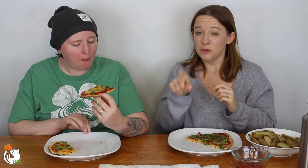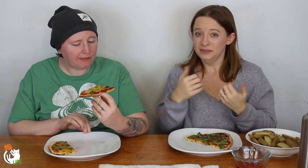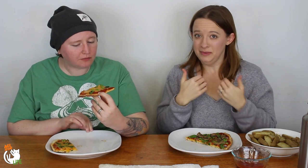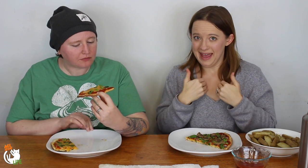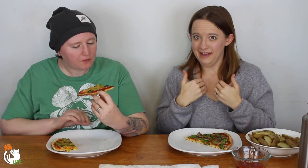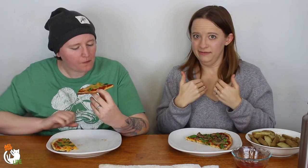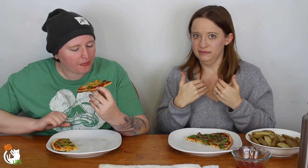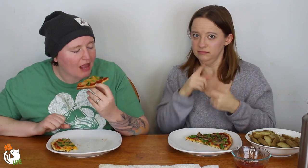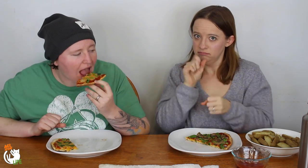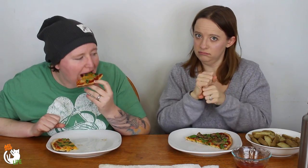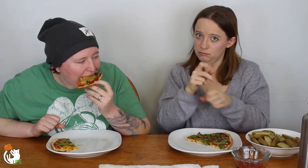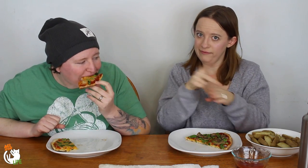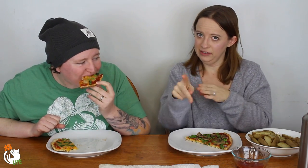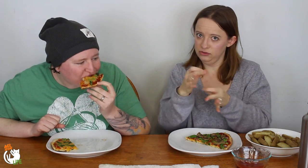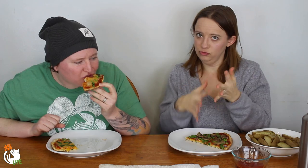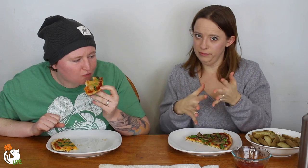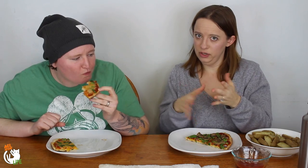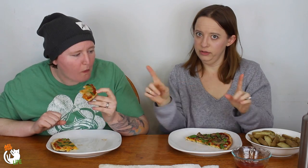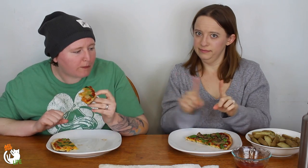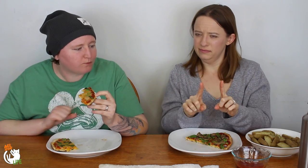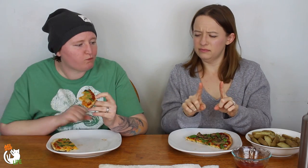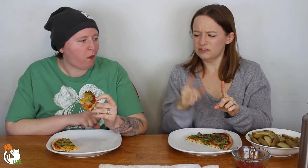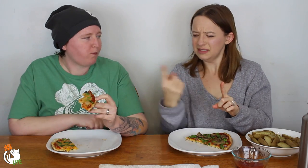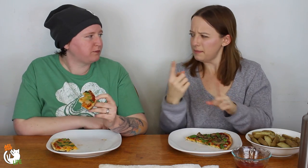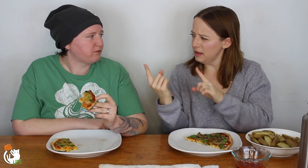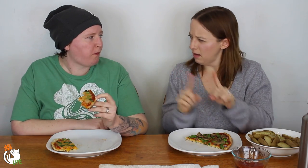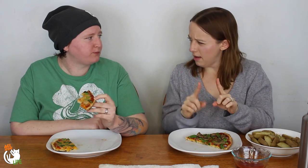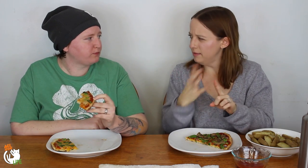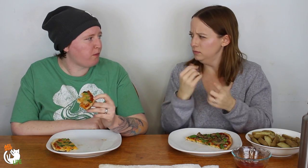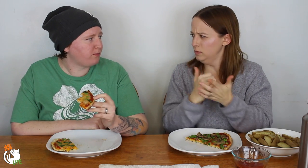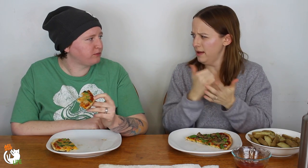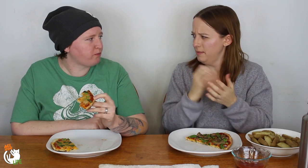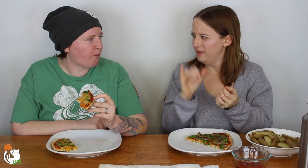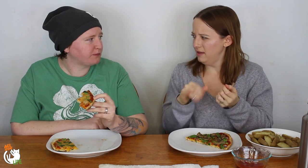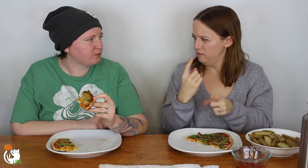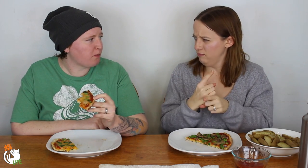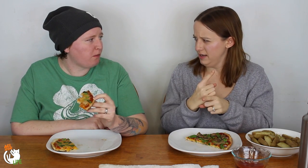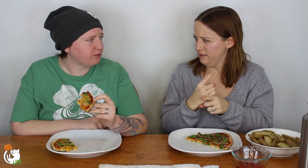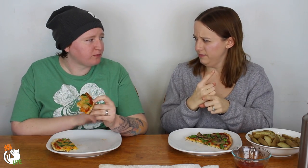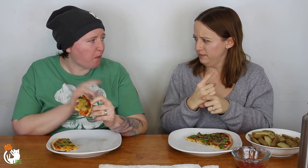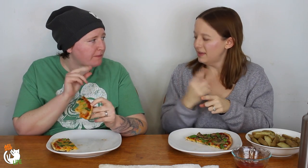They were suppose to have an actual professional interpreter with us or somebody was suppose to come and help us right?